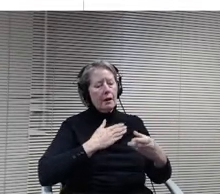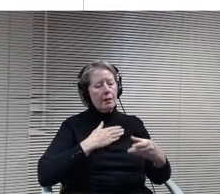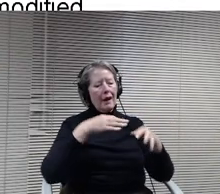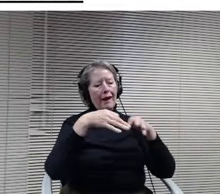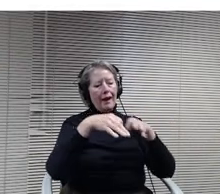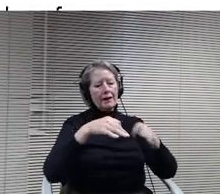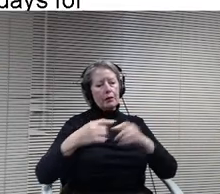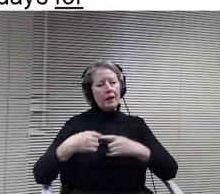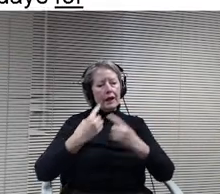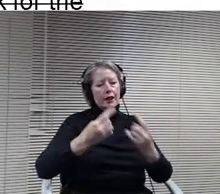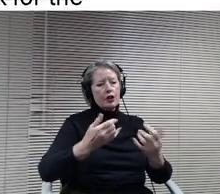You know, as.